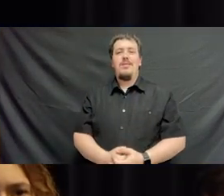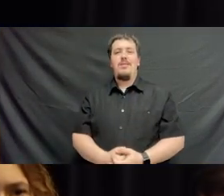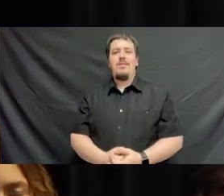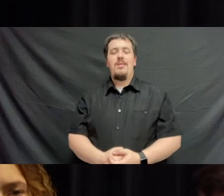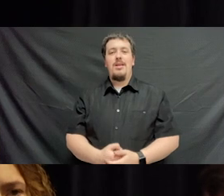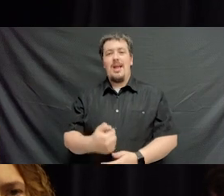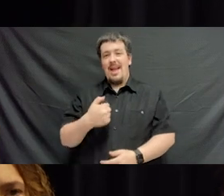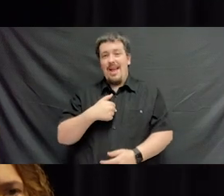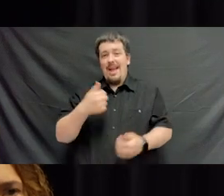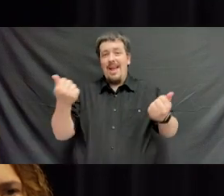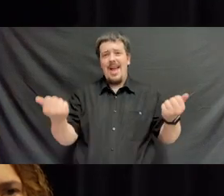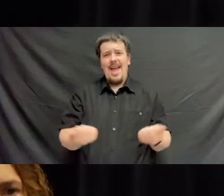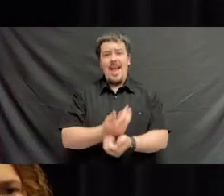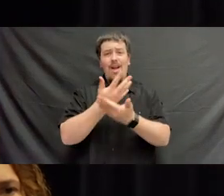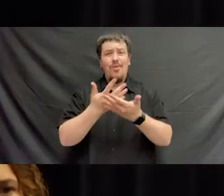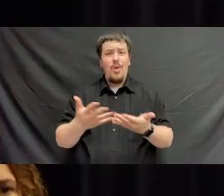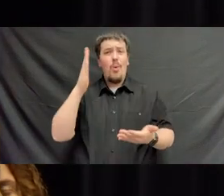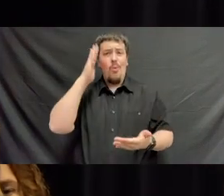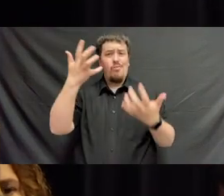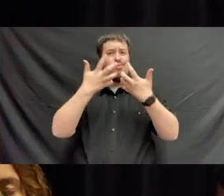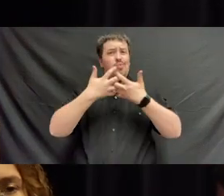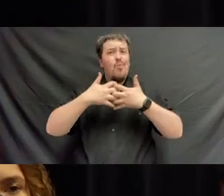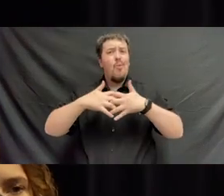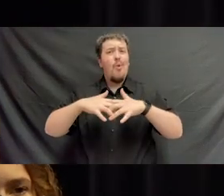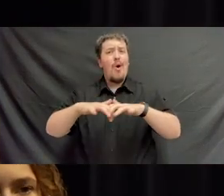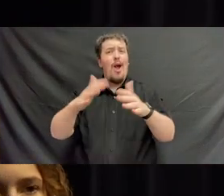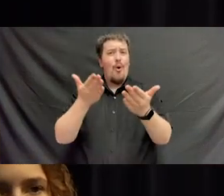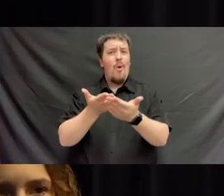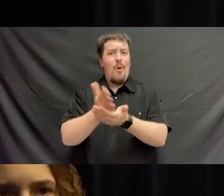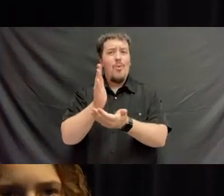Everything's gonna be all right